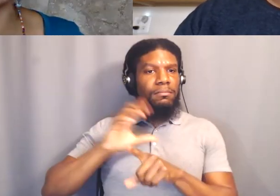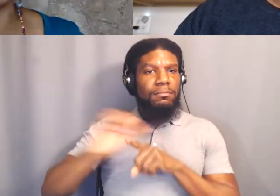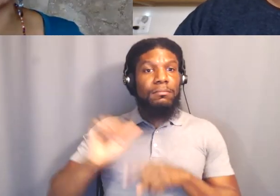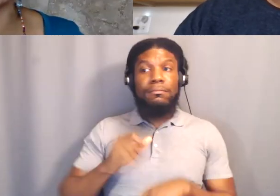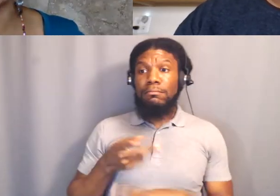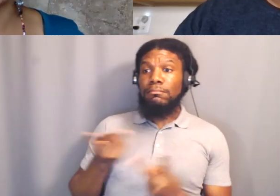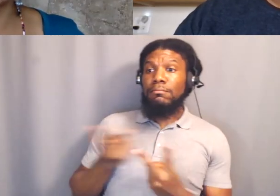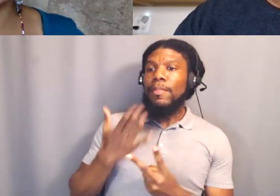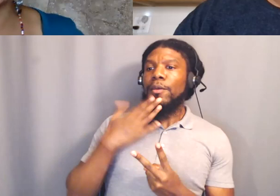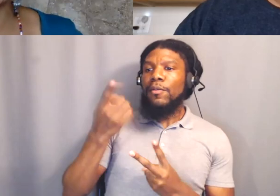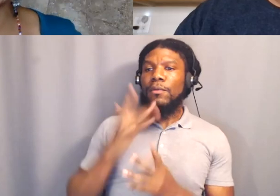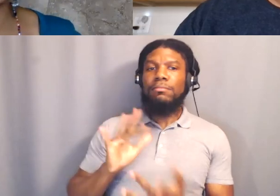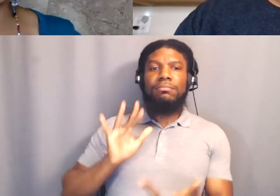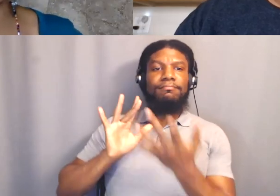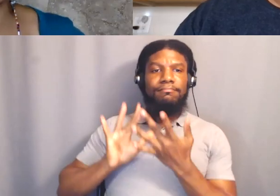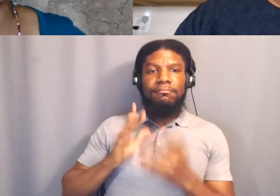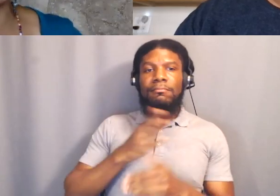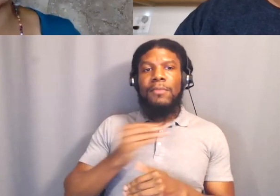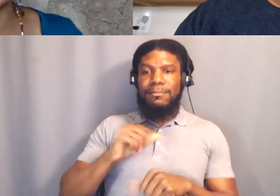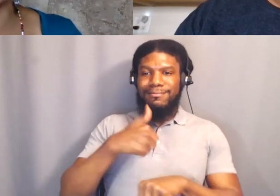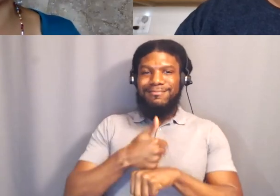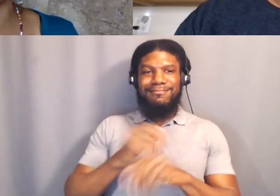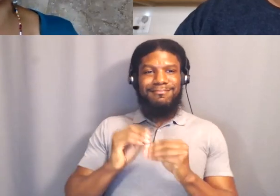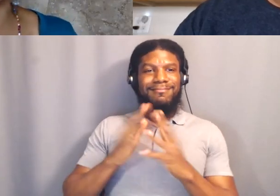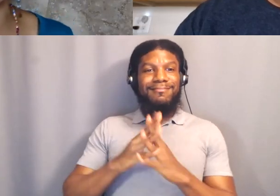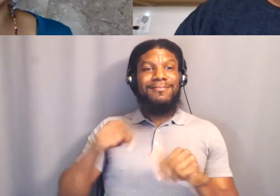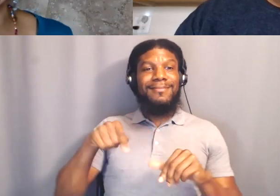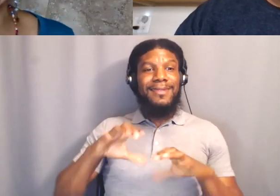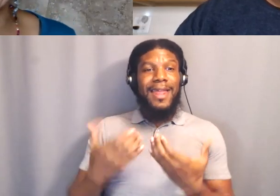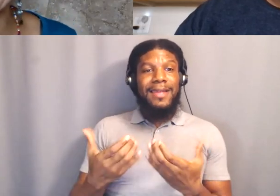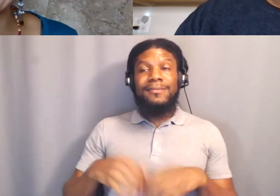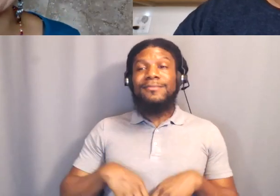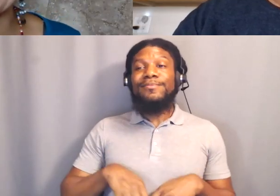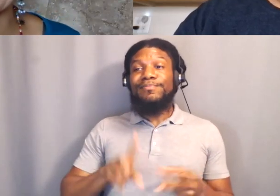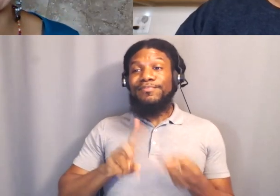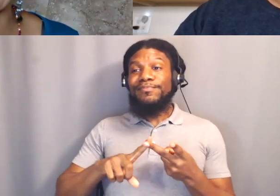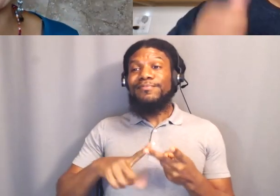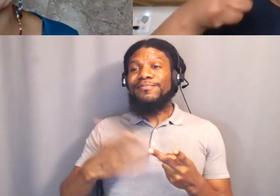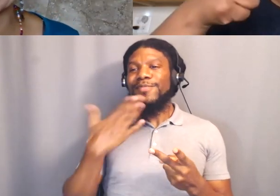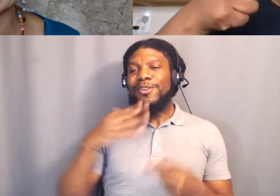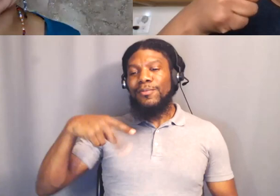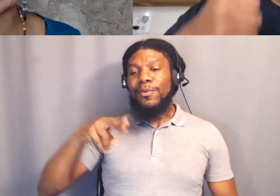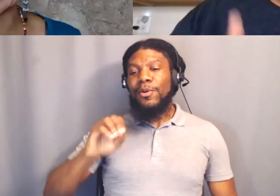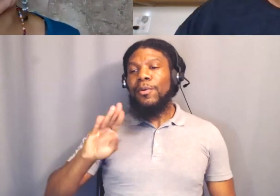and for making this class possible. Thank you to Pro Bono ASL, for being our partners in this.